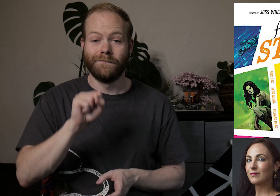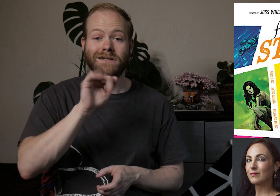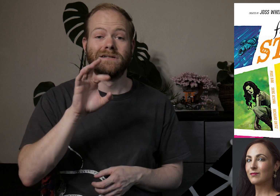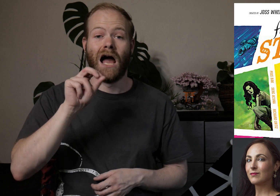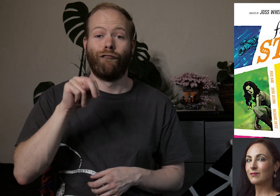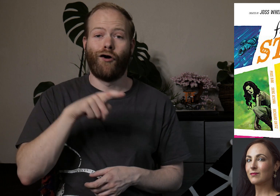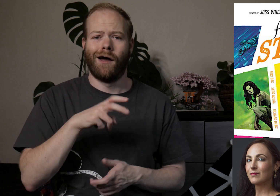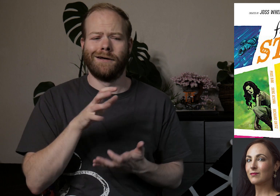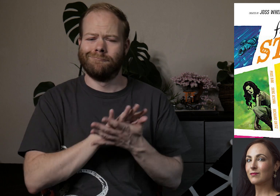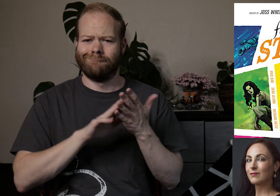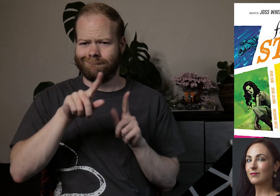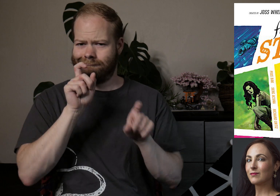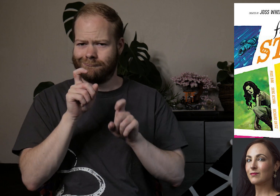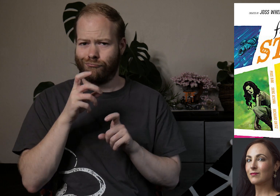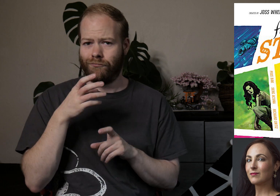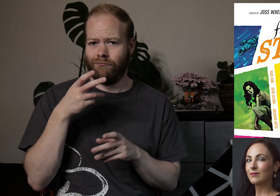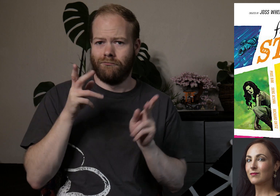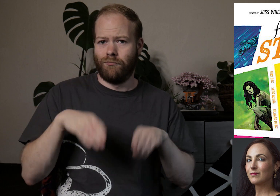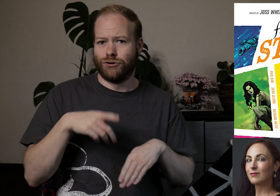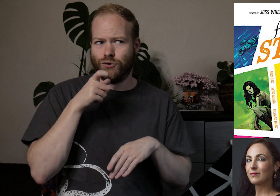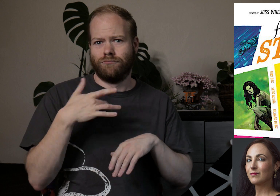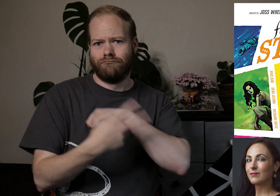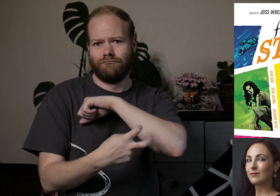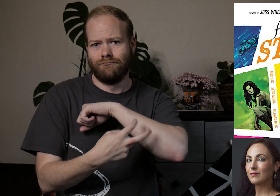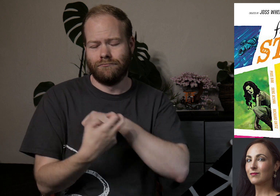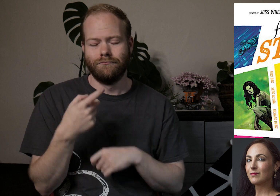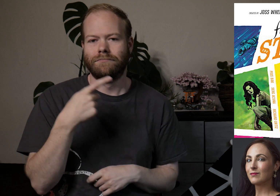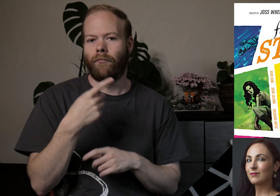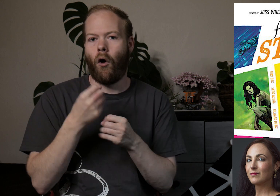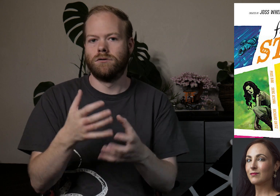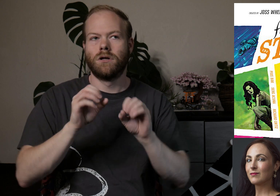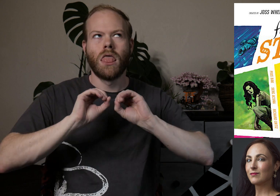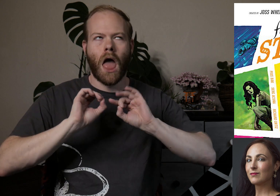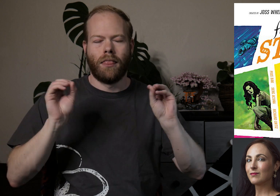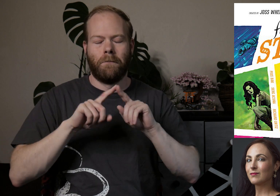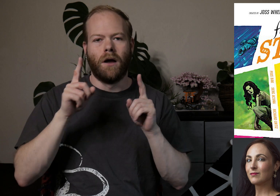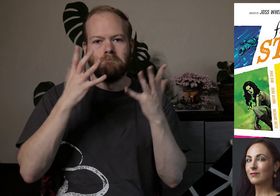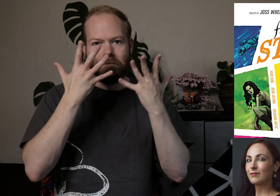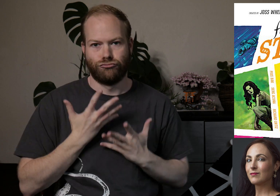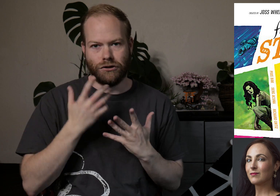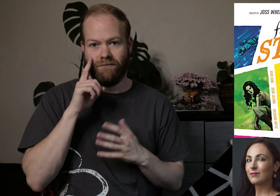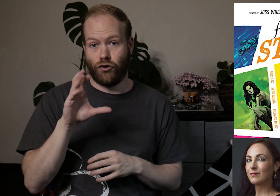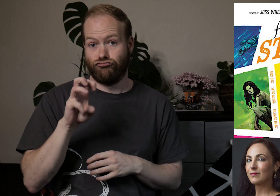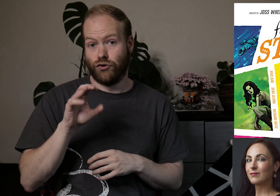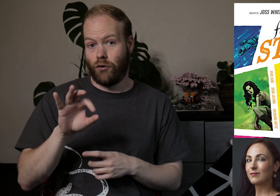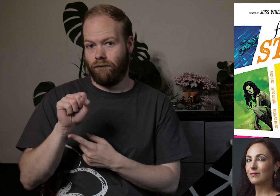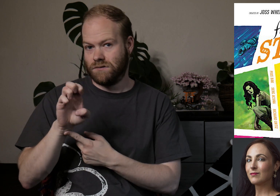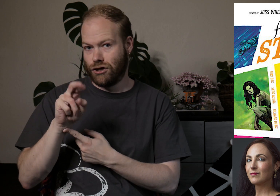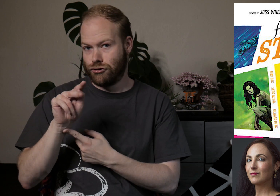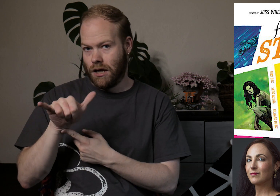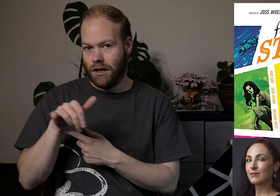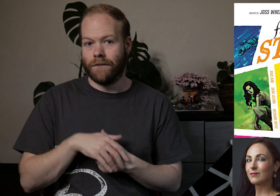Saffron, an enigmatic rogue who has caused nothing but misery for the crew of the Serenity,